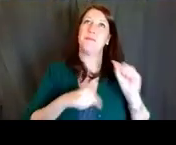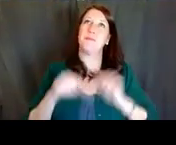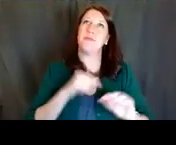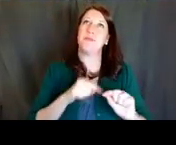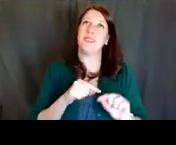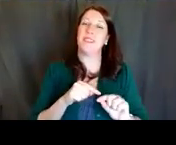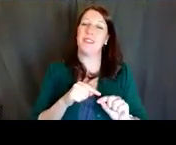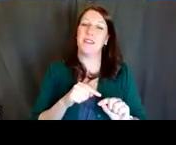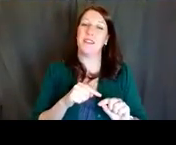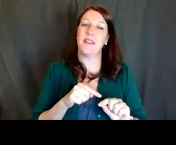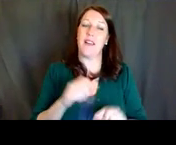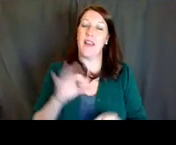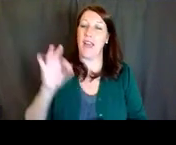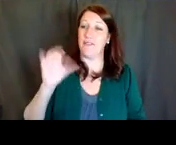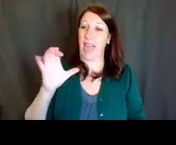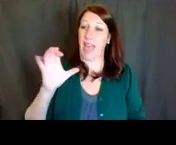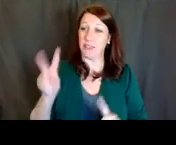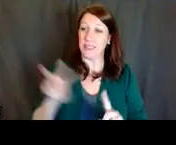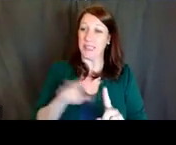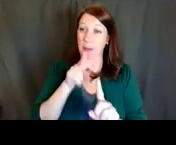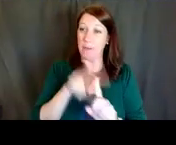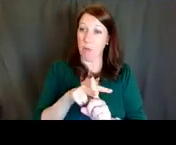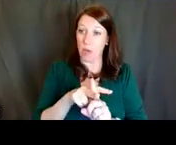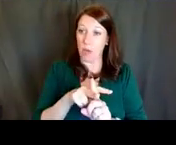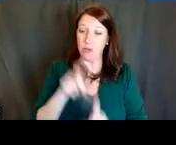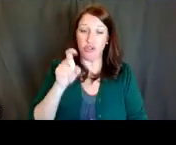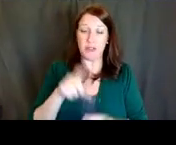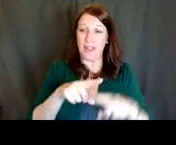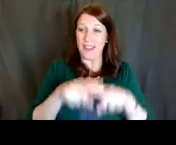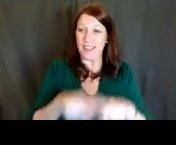A faculty appointment should never be contingent upon a K --